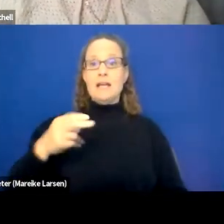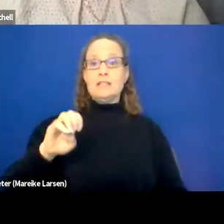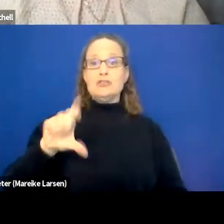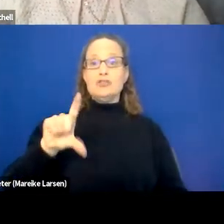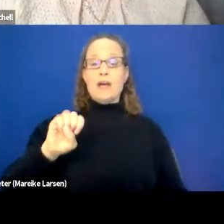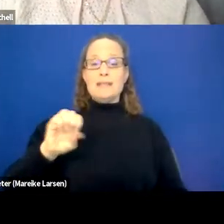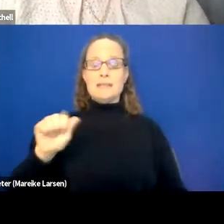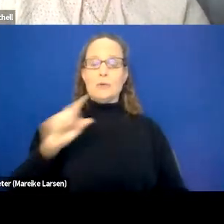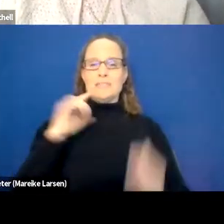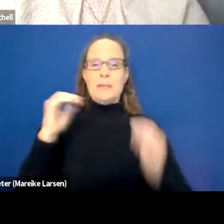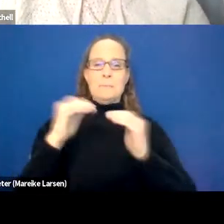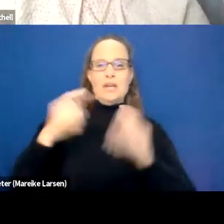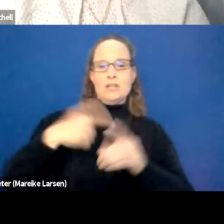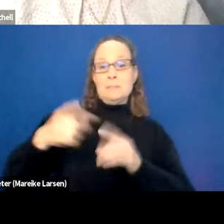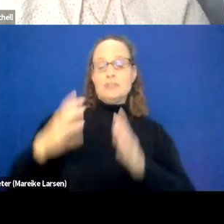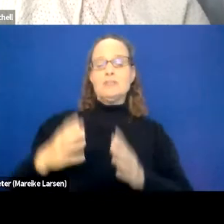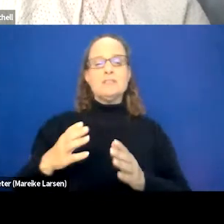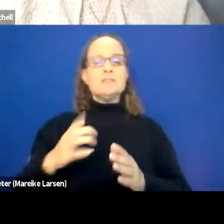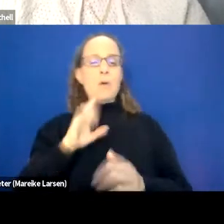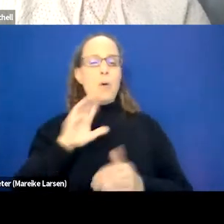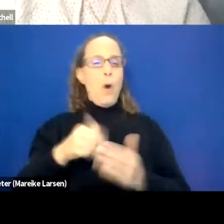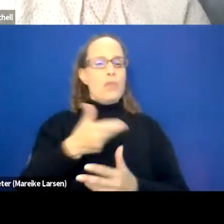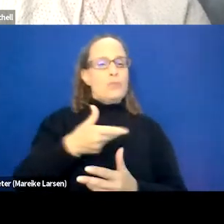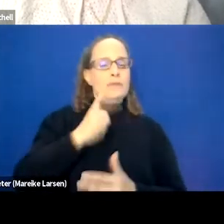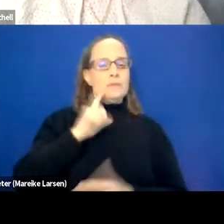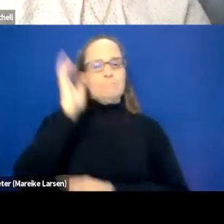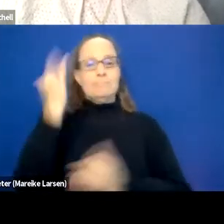So you'll get to hear from all three of us today. All right, so next slide.